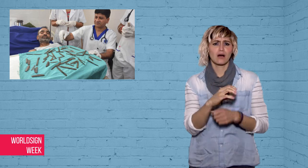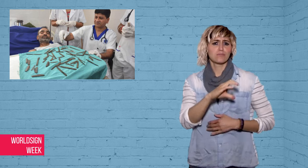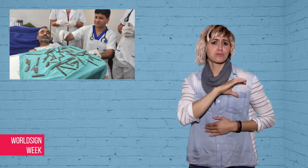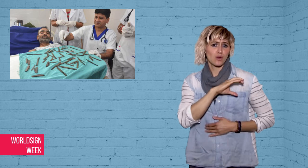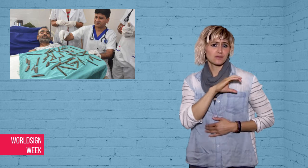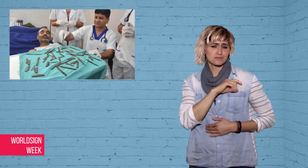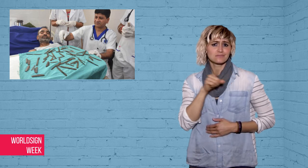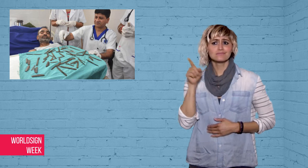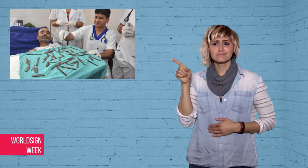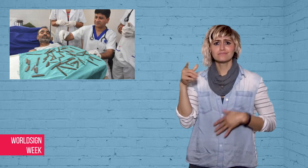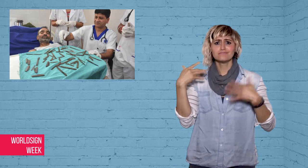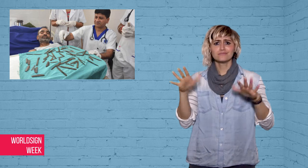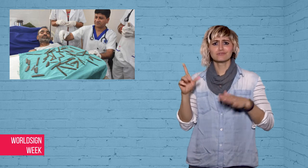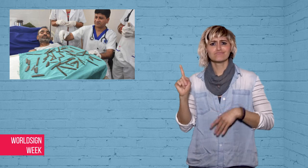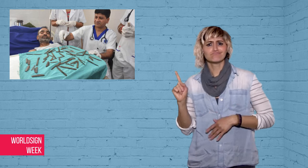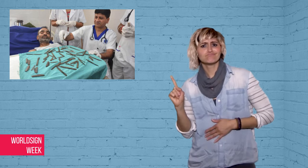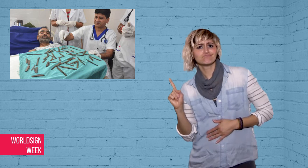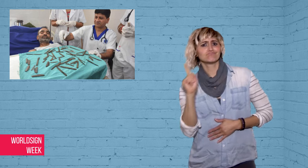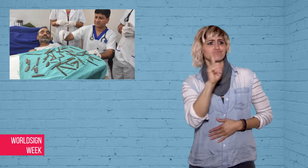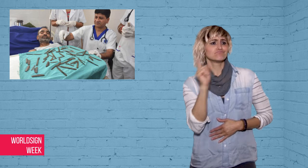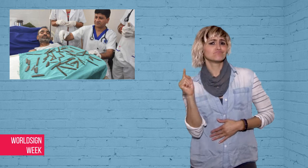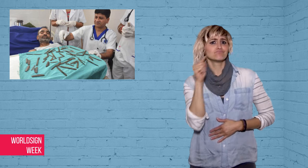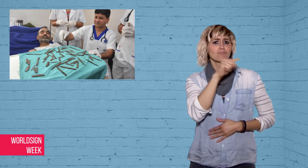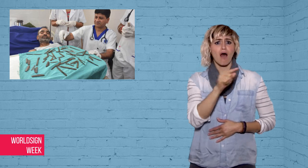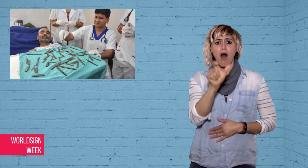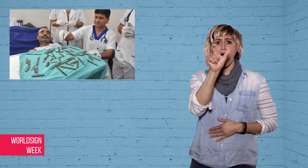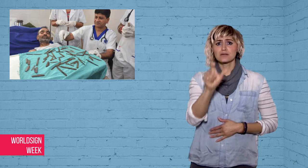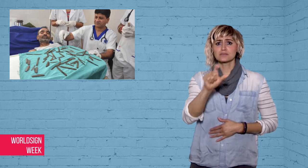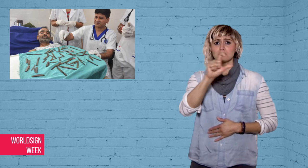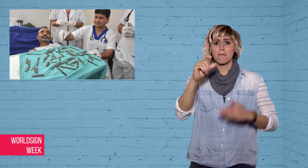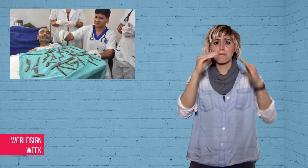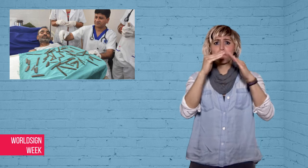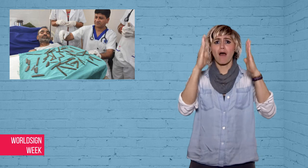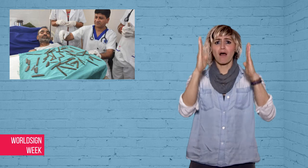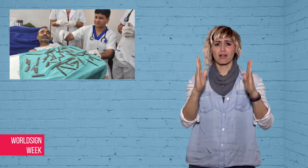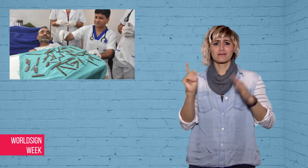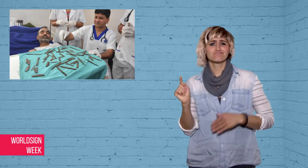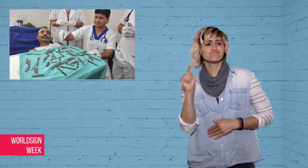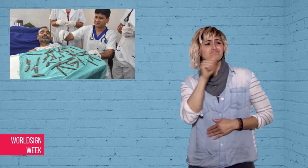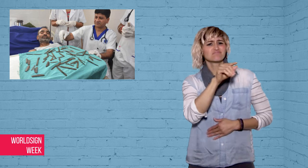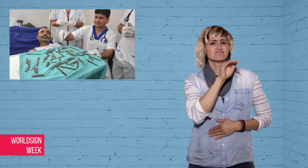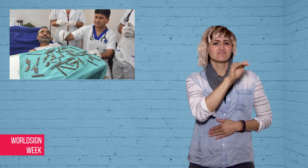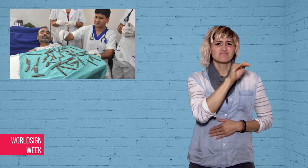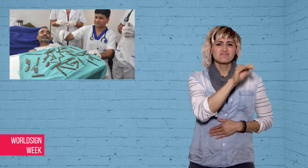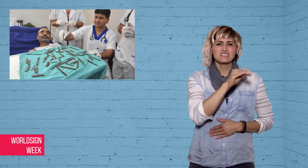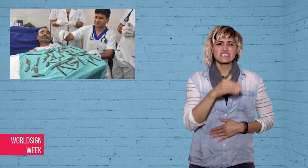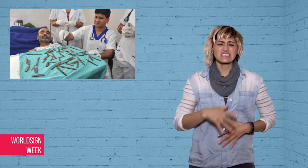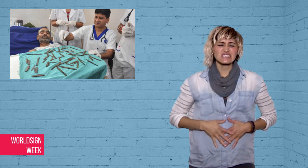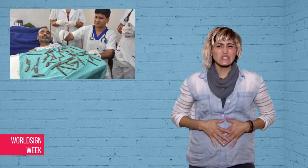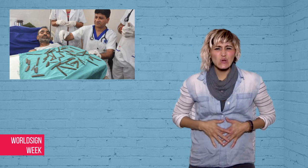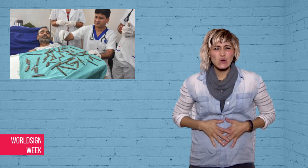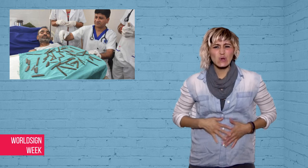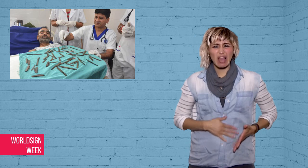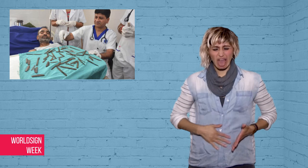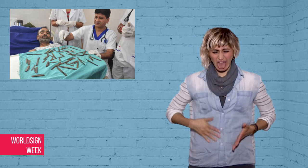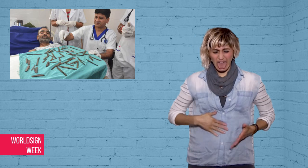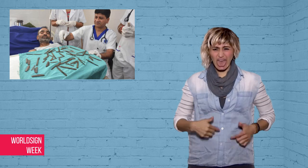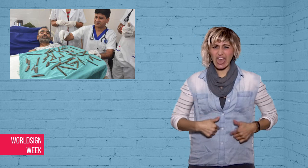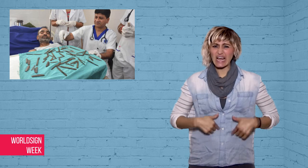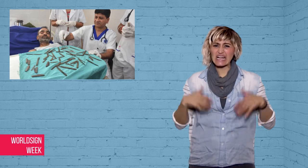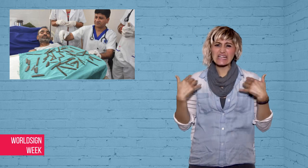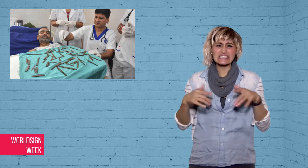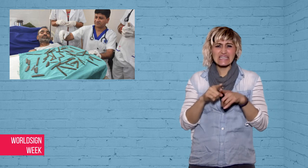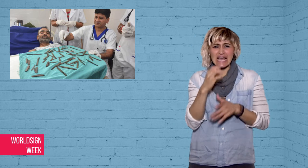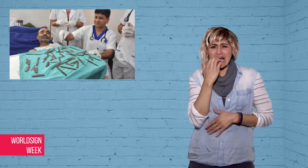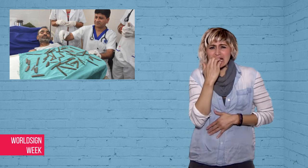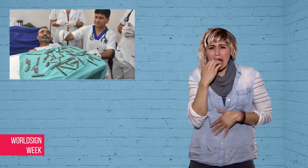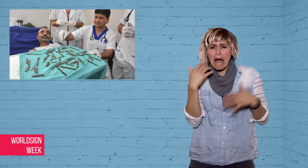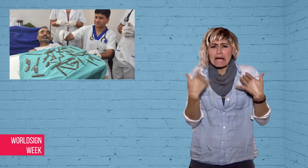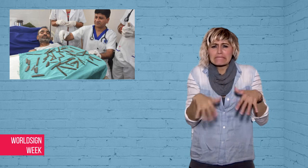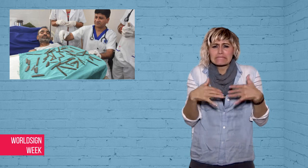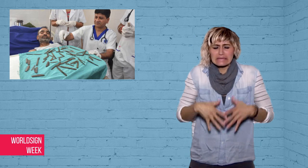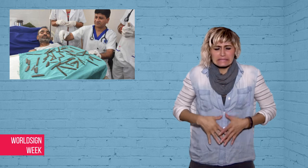officer, showed up at a hospital complaining of